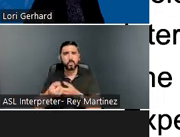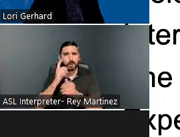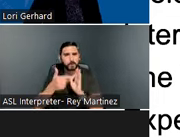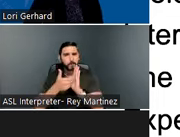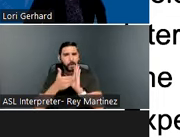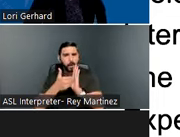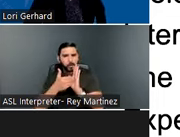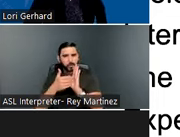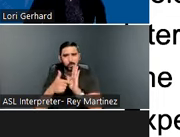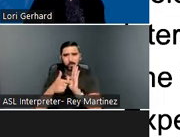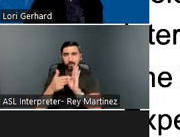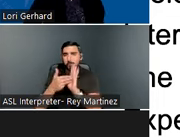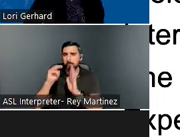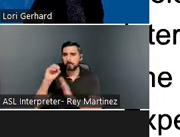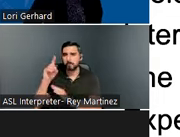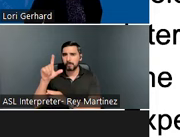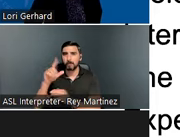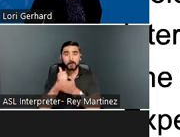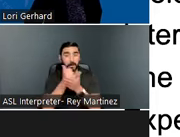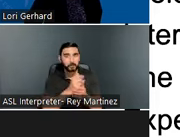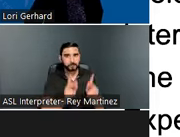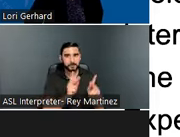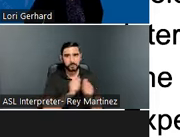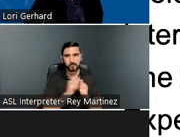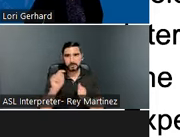individuals with traumatic brain injury. We’ll hear firsthand how